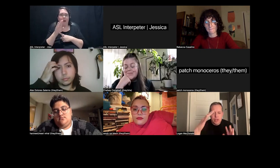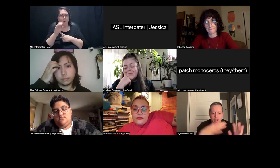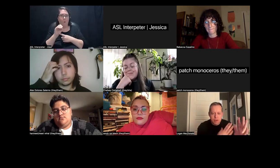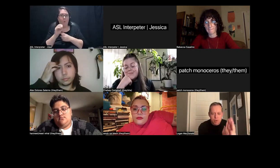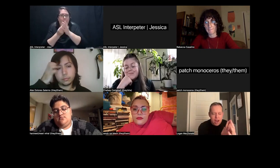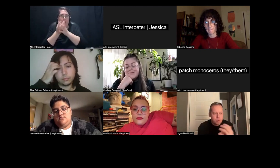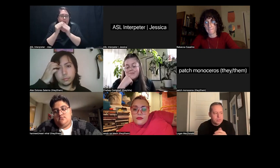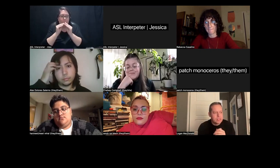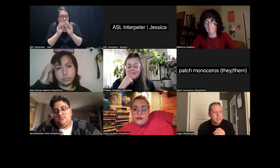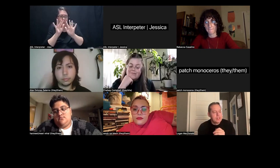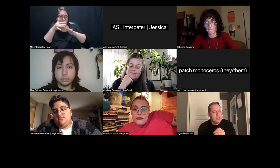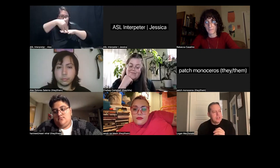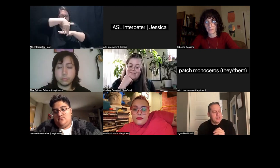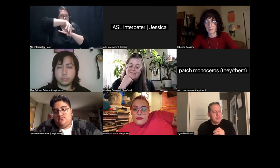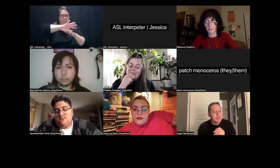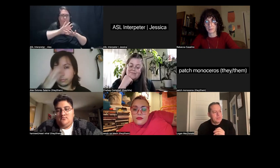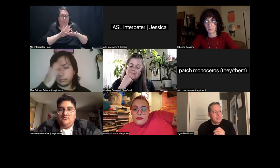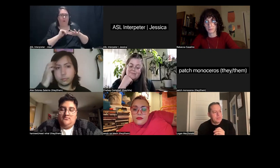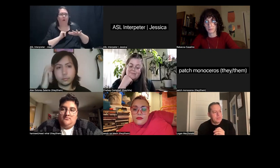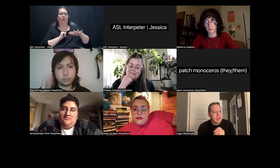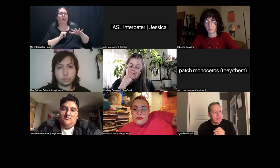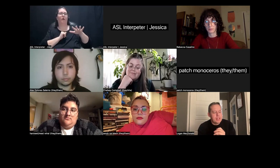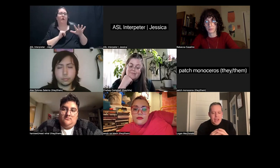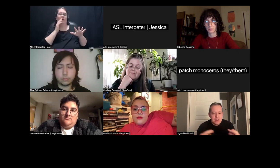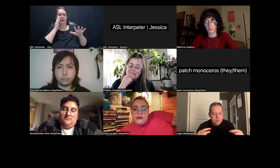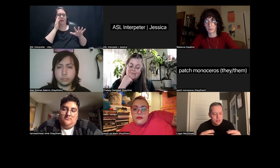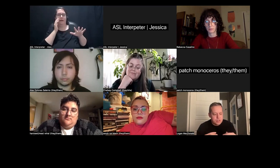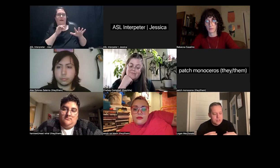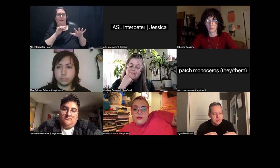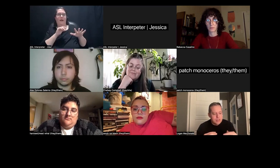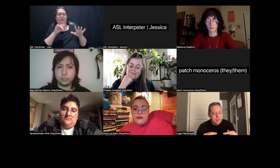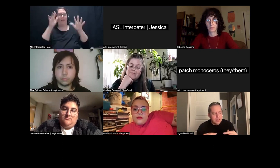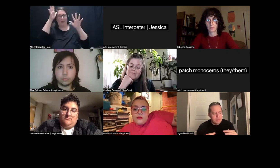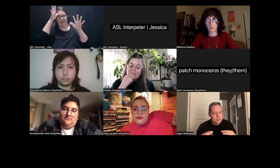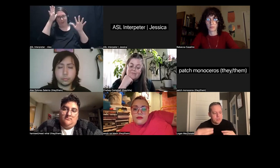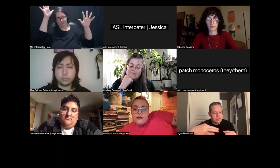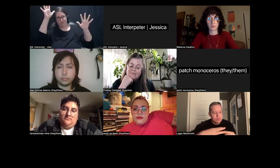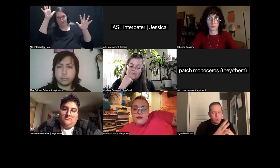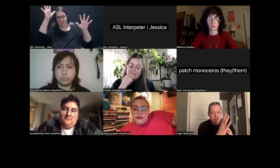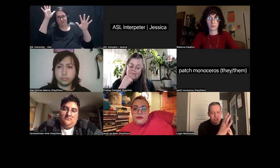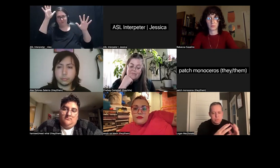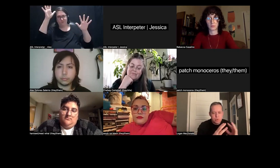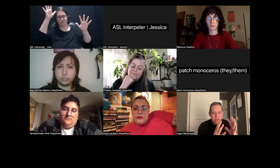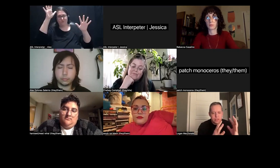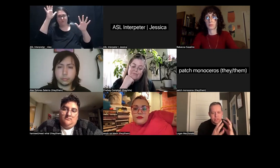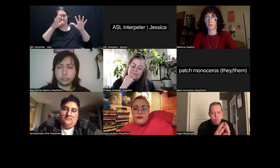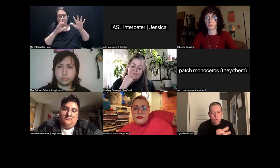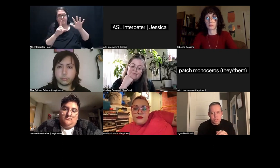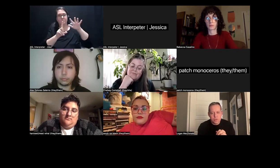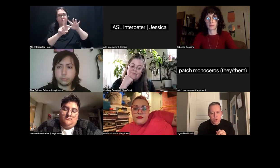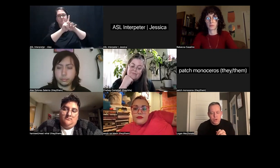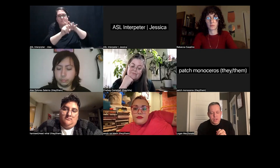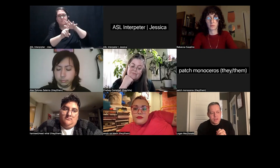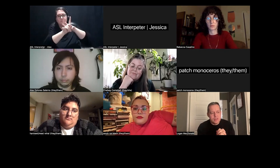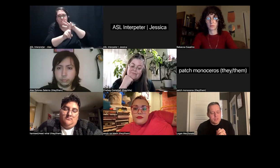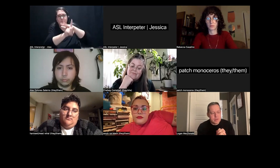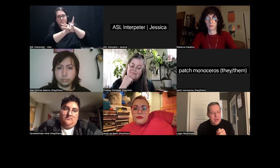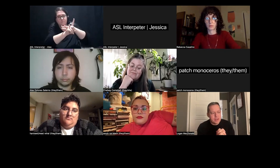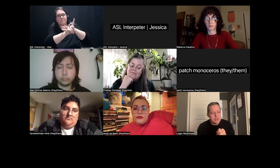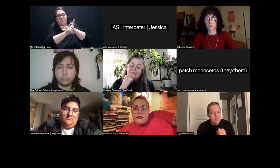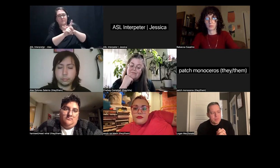growing kind of around. And then antlers sort of wedged in between to support the growing of the tobacco